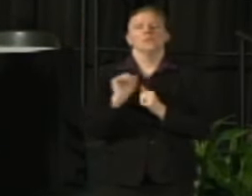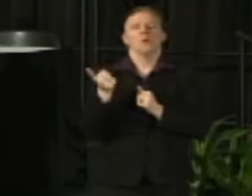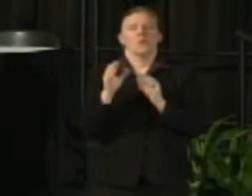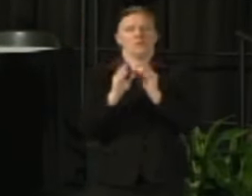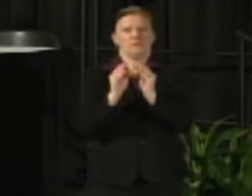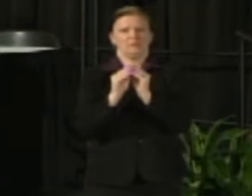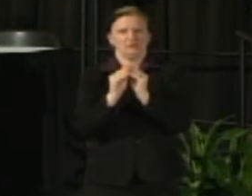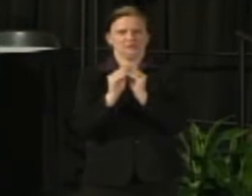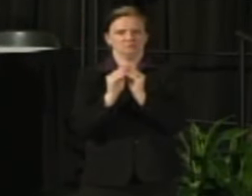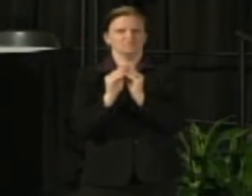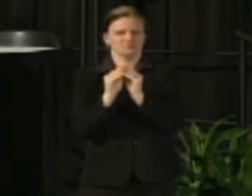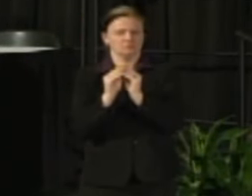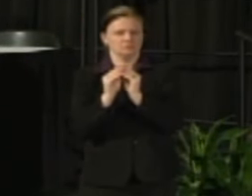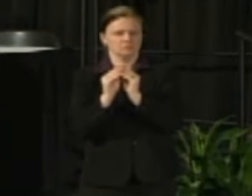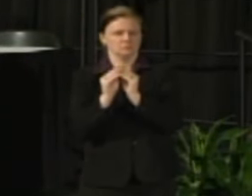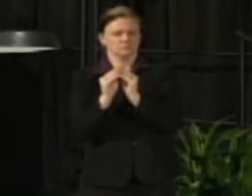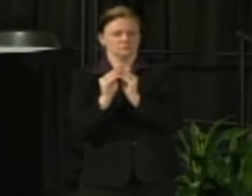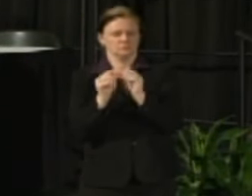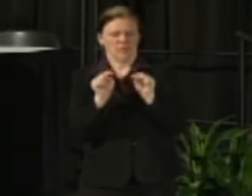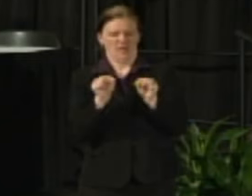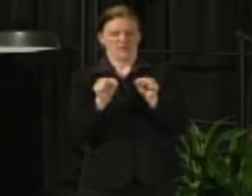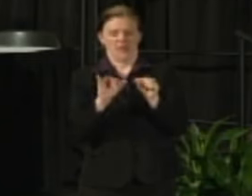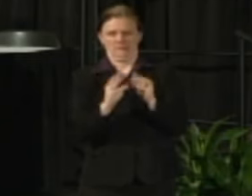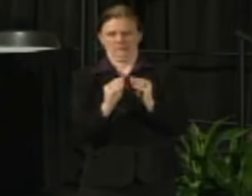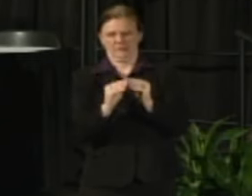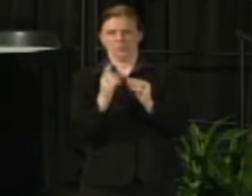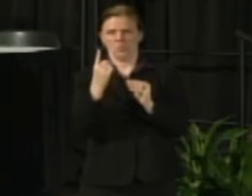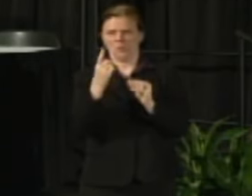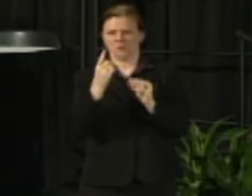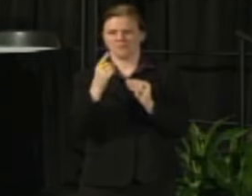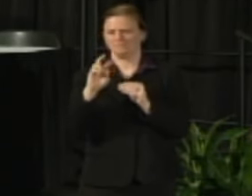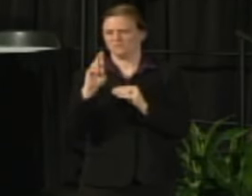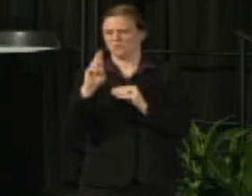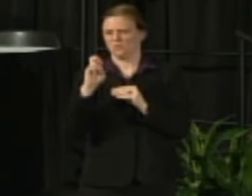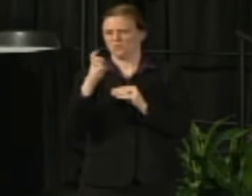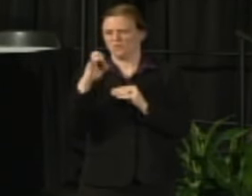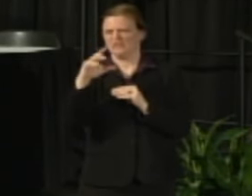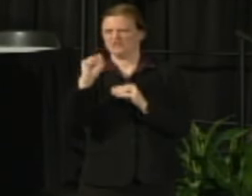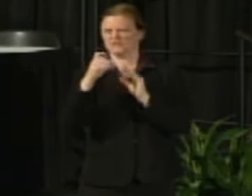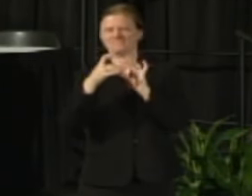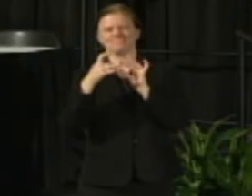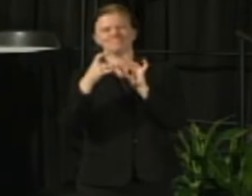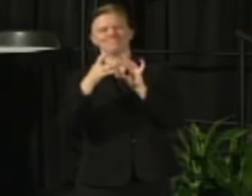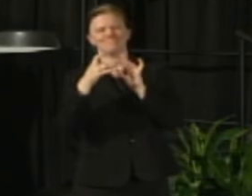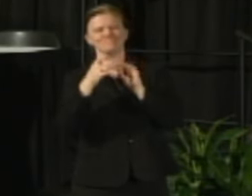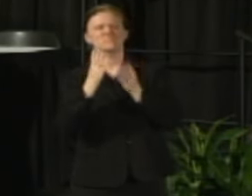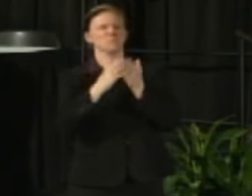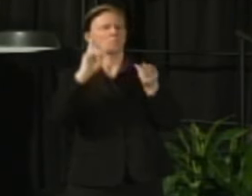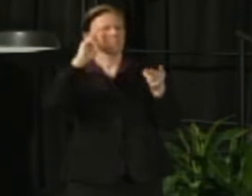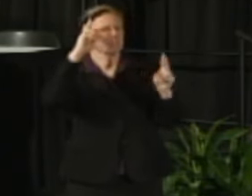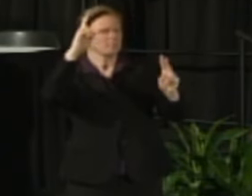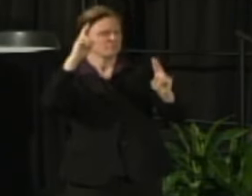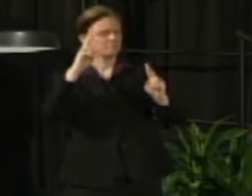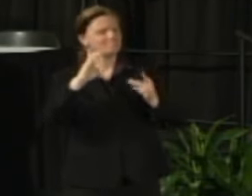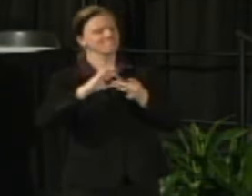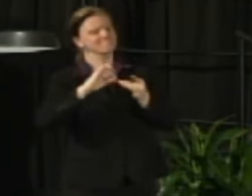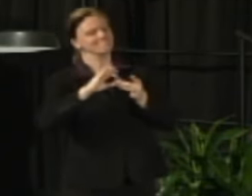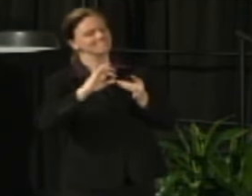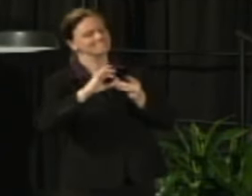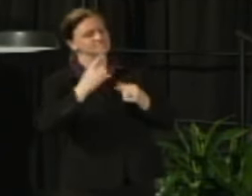who was there was really eloquently spoke to dispel some misconceptions. He talked specifically about how we are efficient